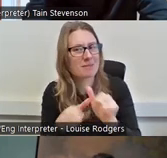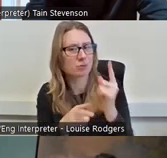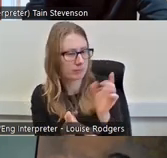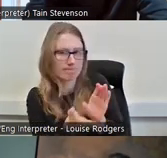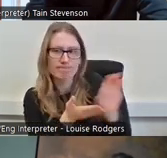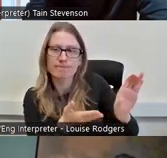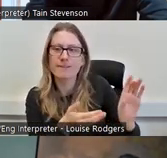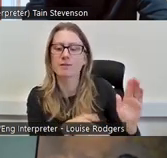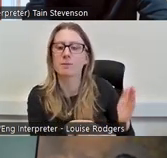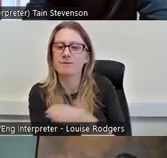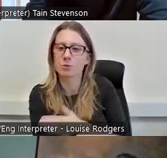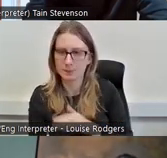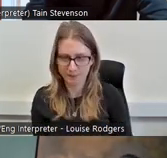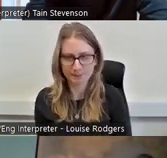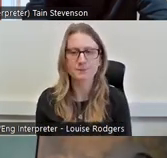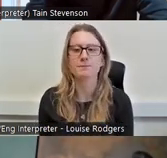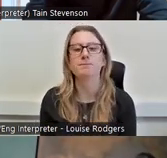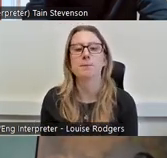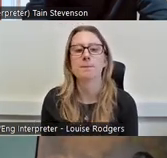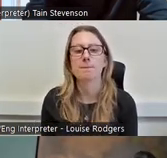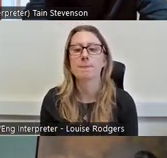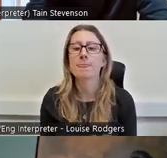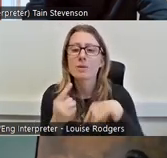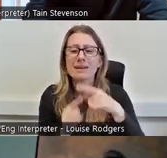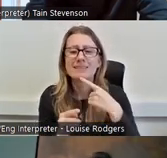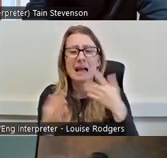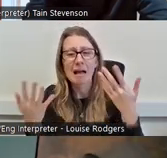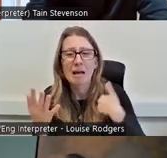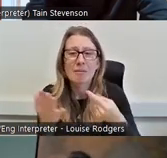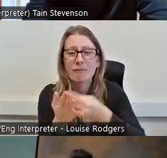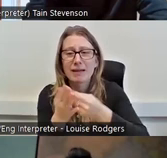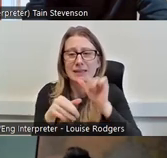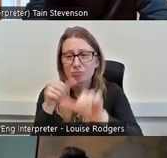but for, you know, we're like ‘oh well our finance processes don't', make it work,